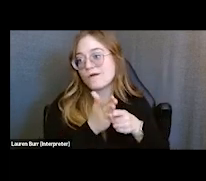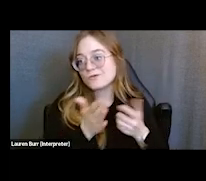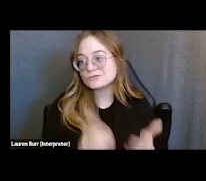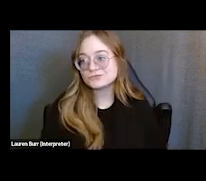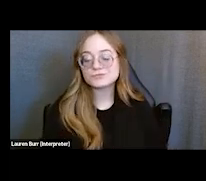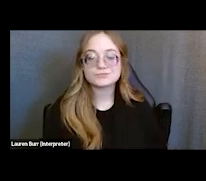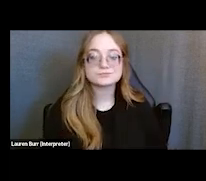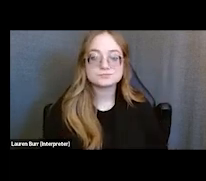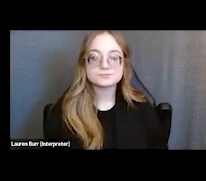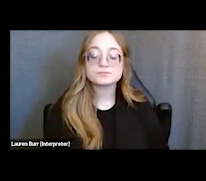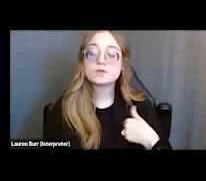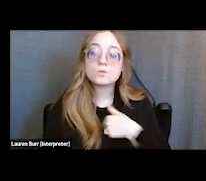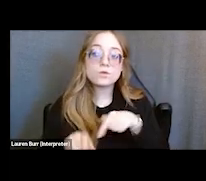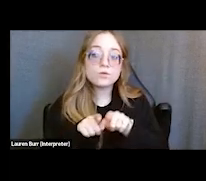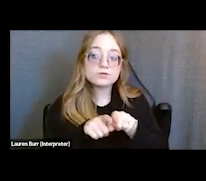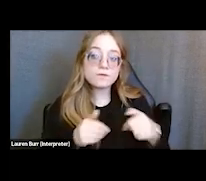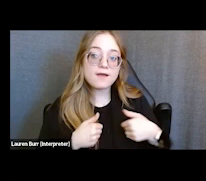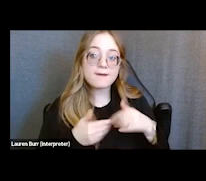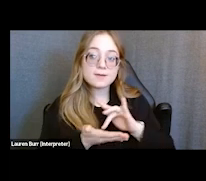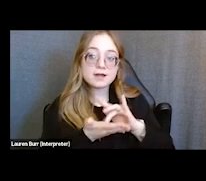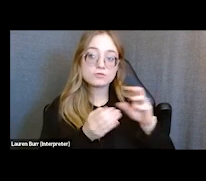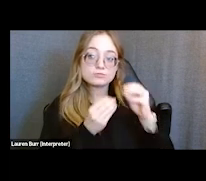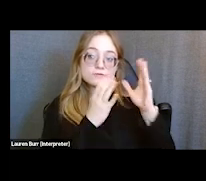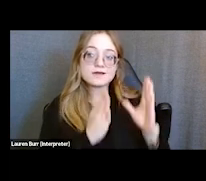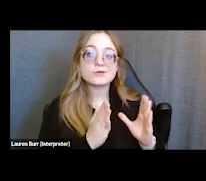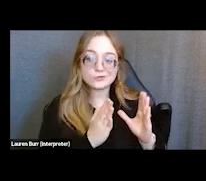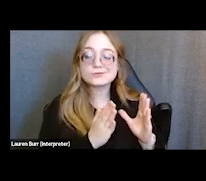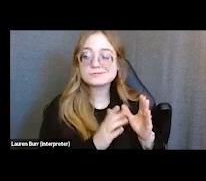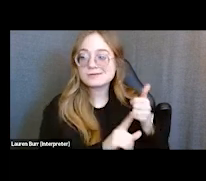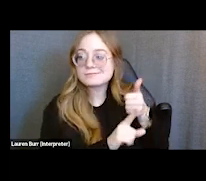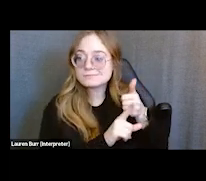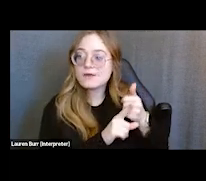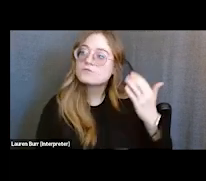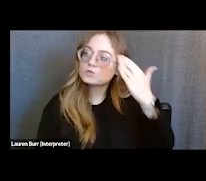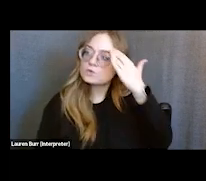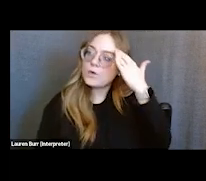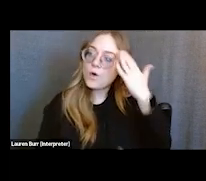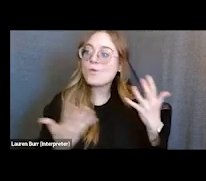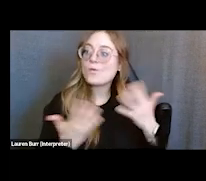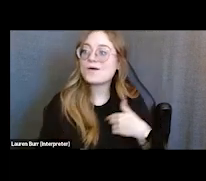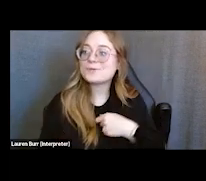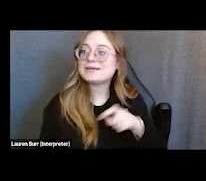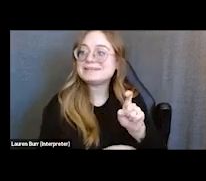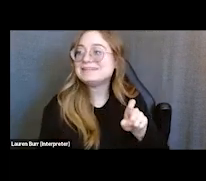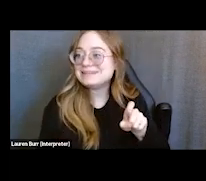We also have medical providers that are aware of what we actually need their medical notes for.